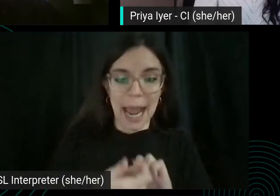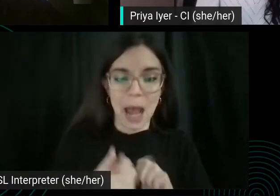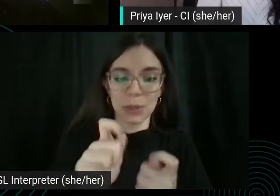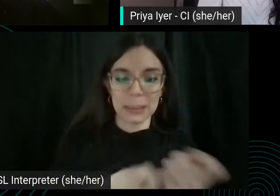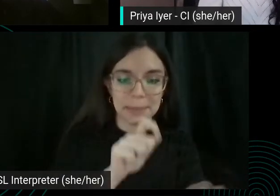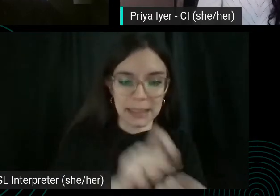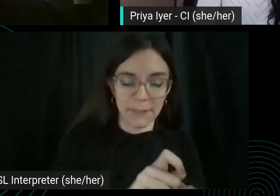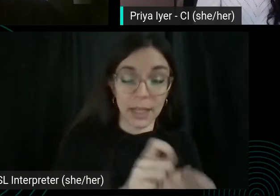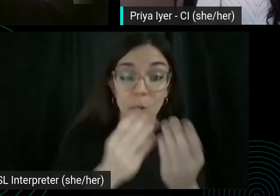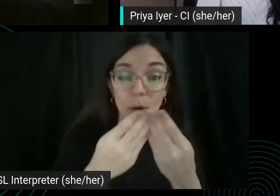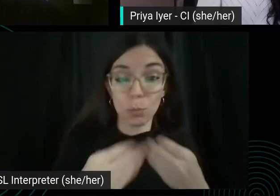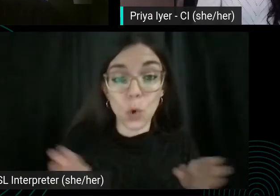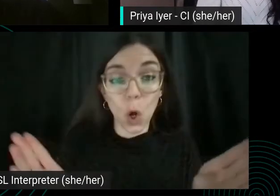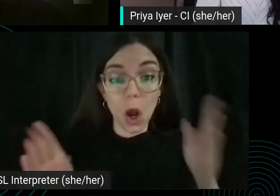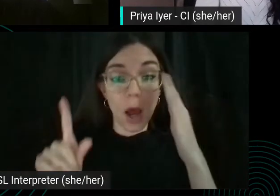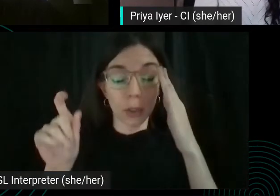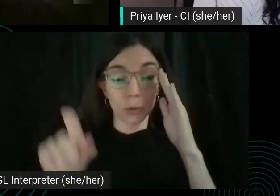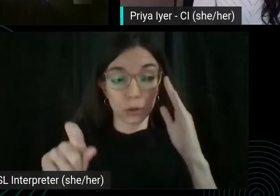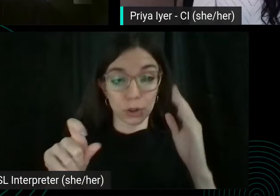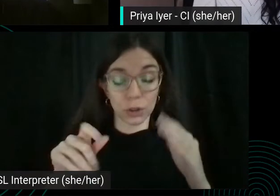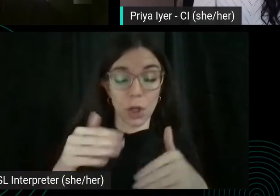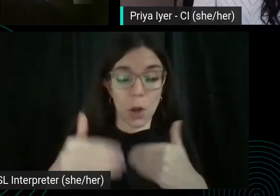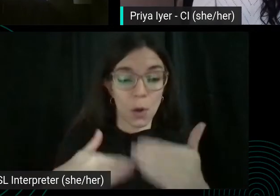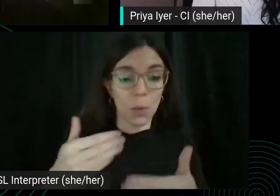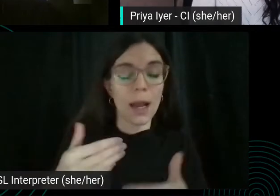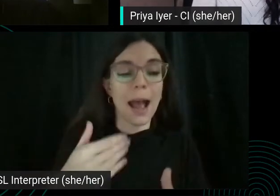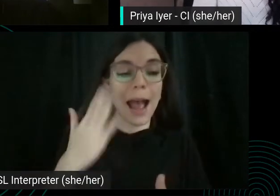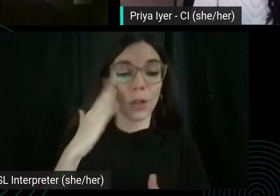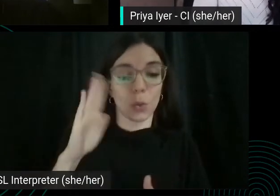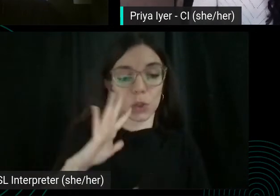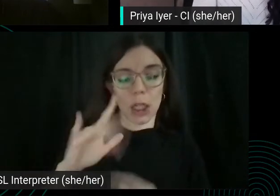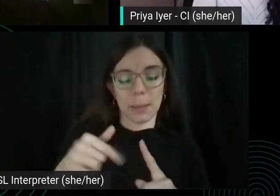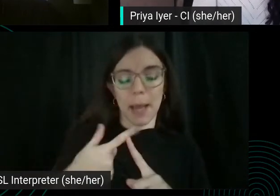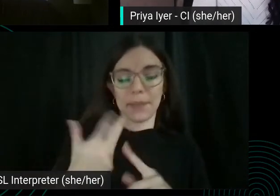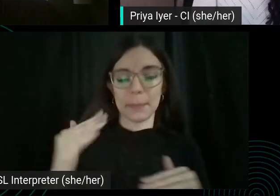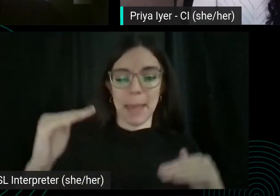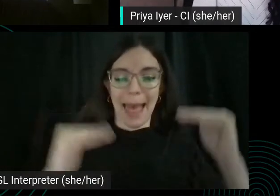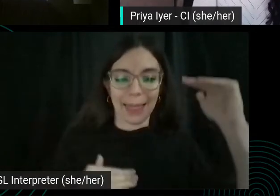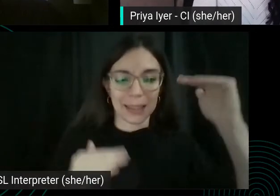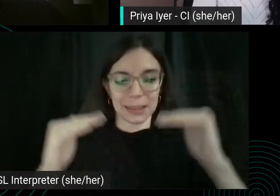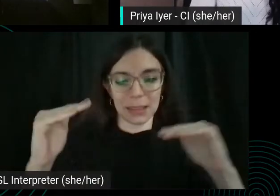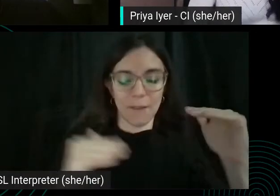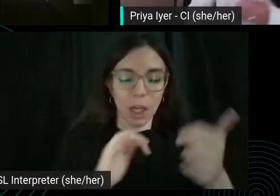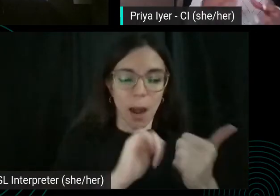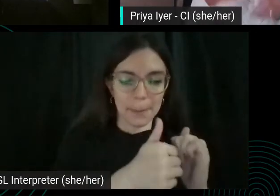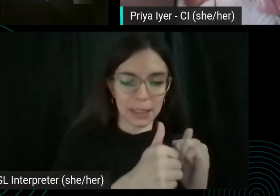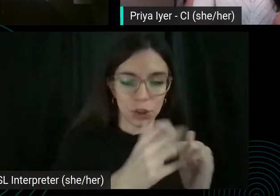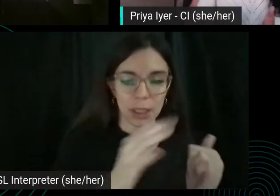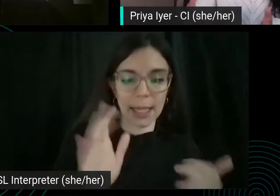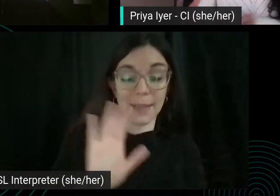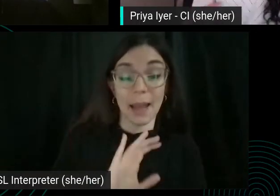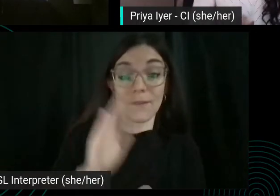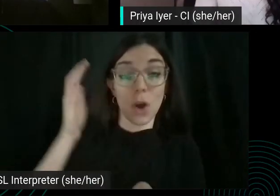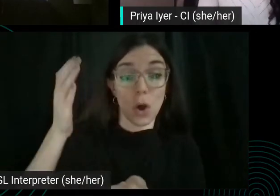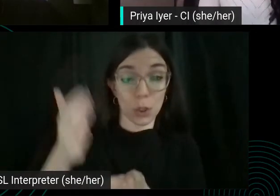And I know you talked a little bit about this balance of competition and volume and then also, just the number of keywords that you want to